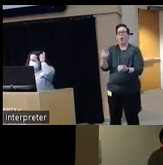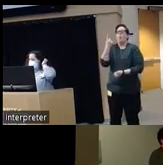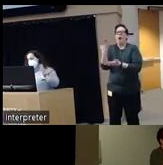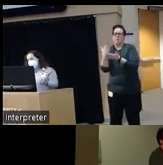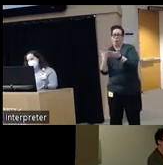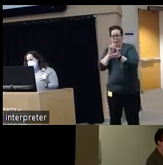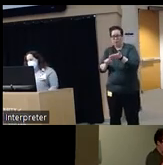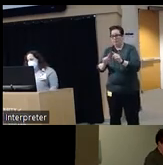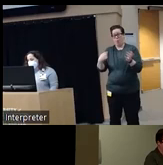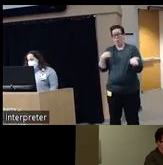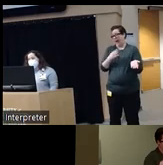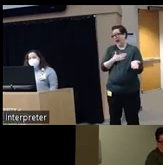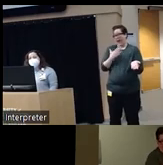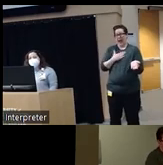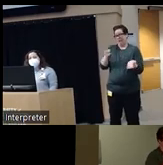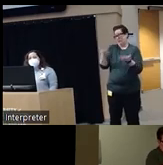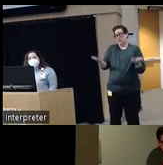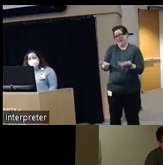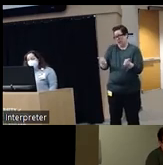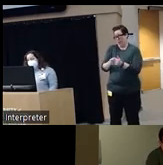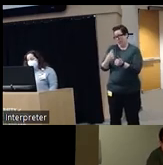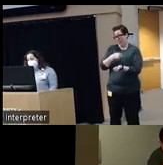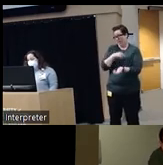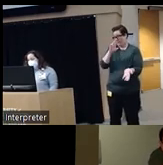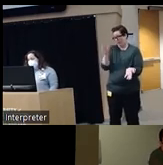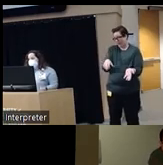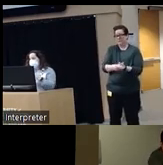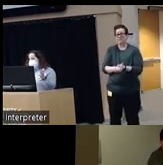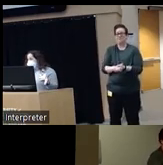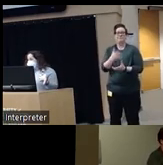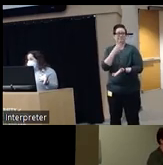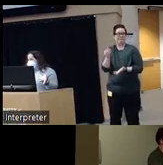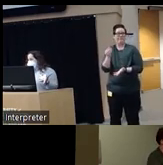research but we're veryy happy to have you here with us in Rochester um and we have folks in the